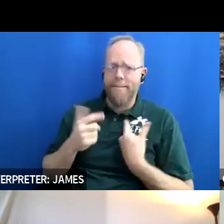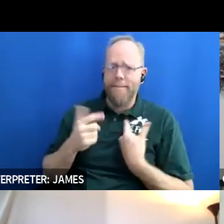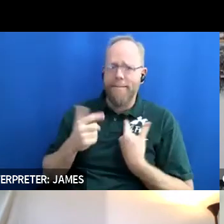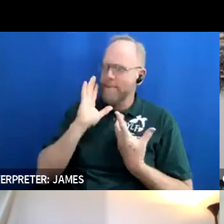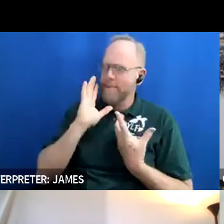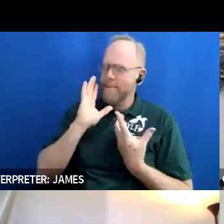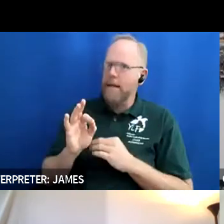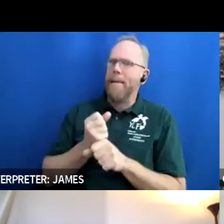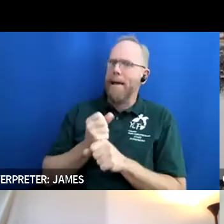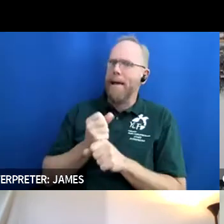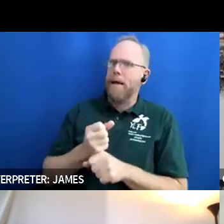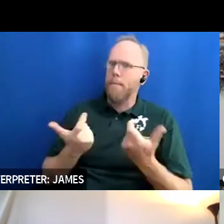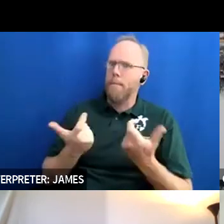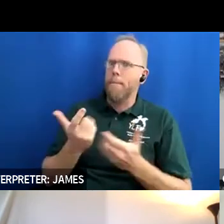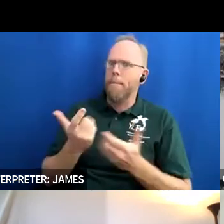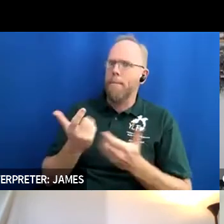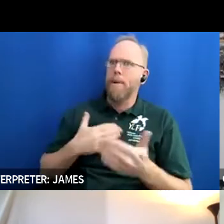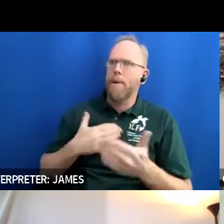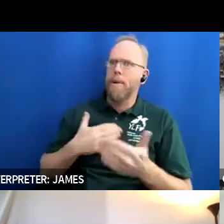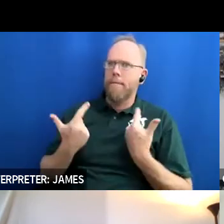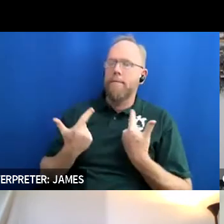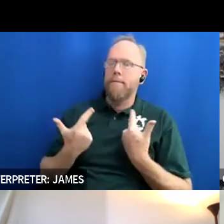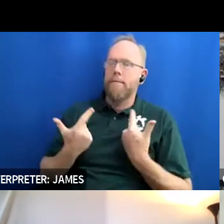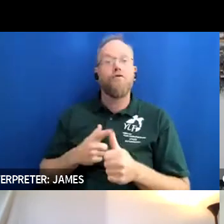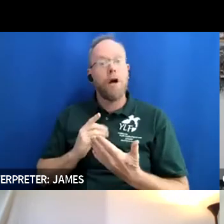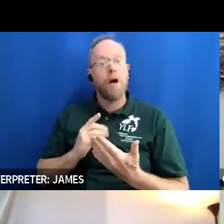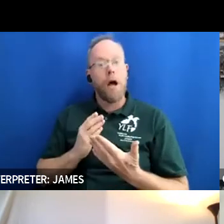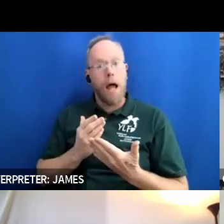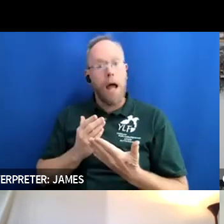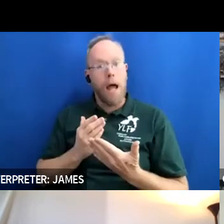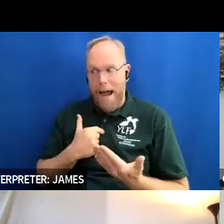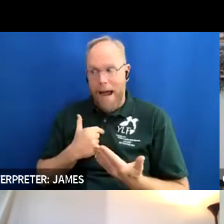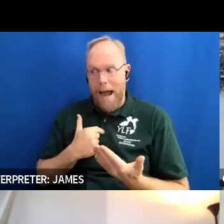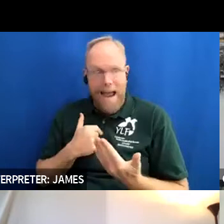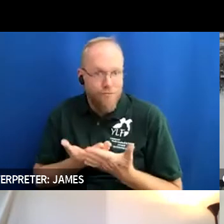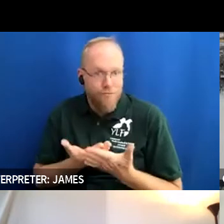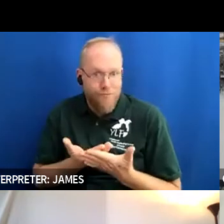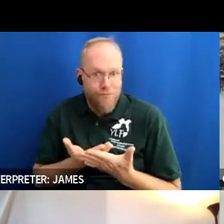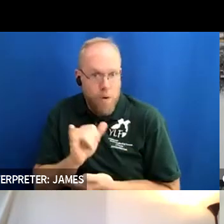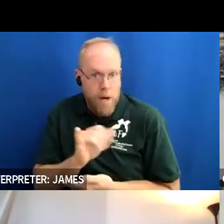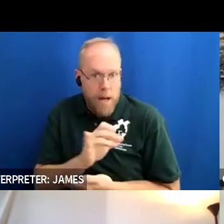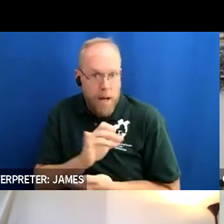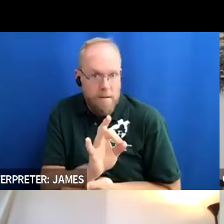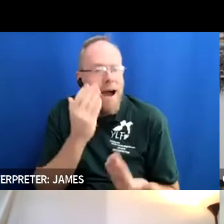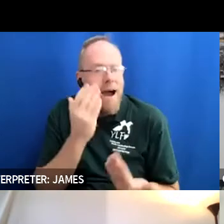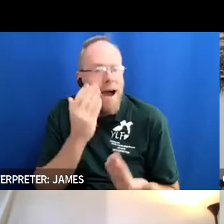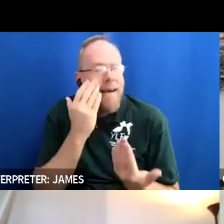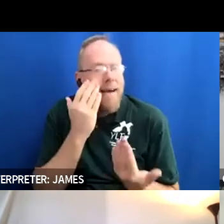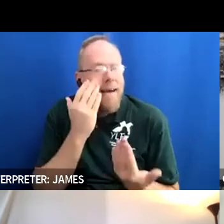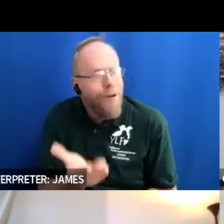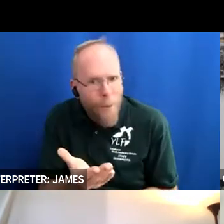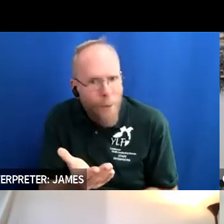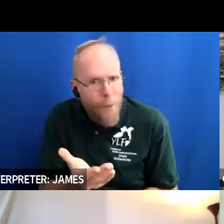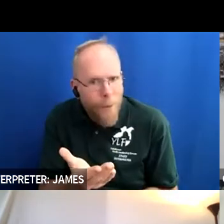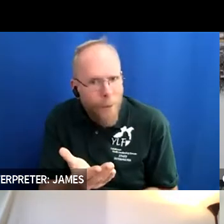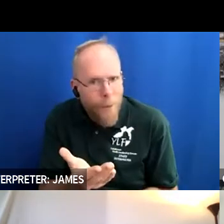first became on the scene i didn't know that um i needed them as much as they needed me um thinking